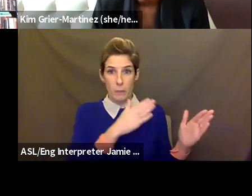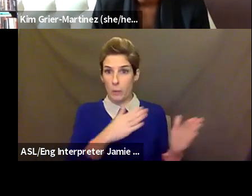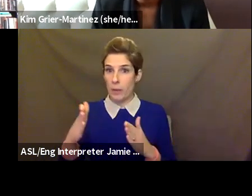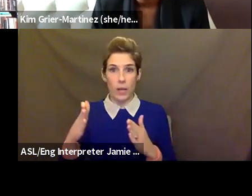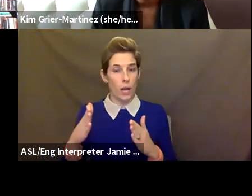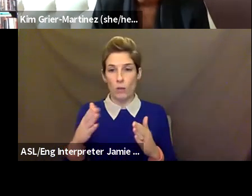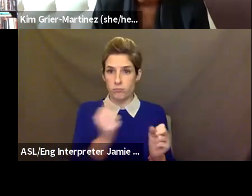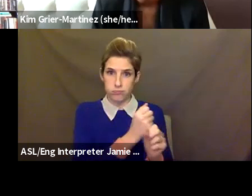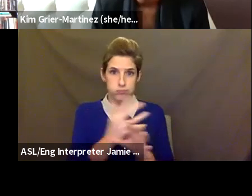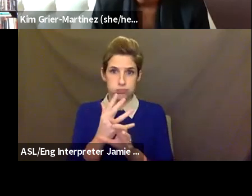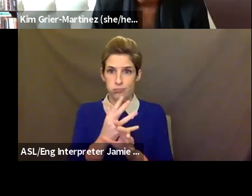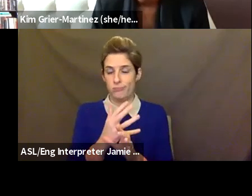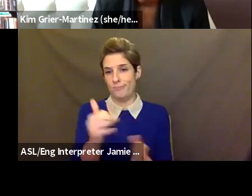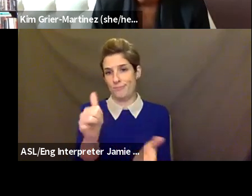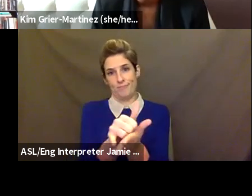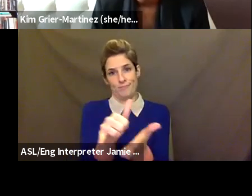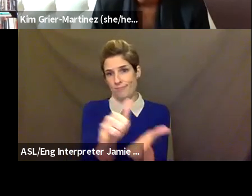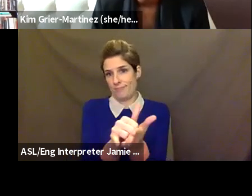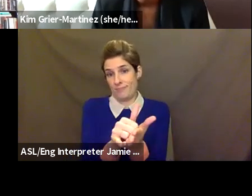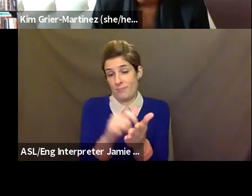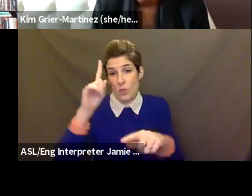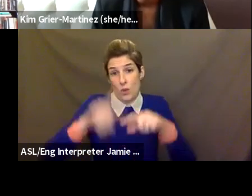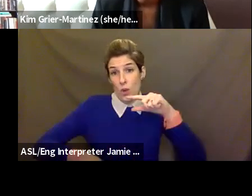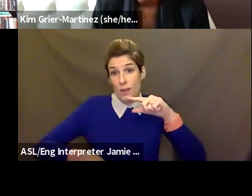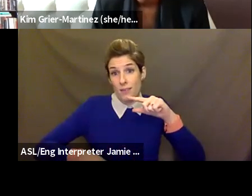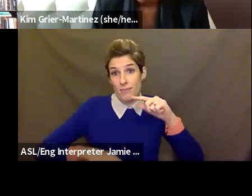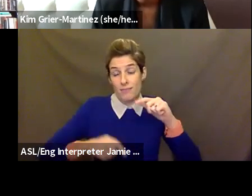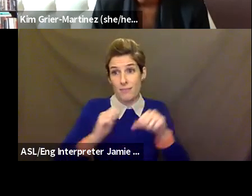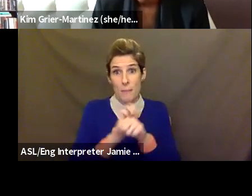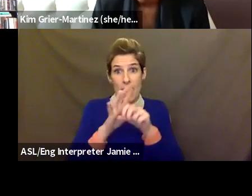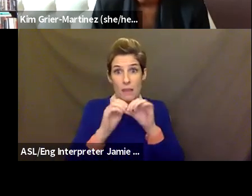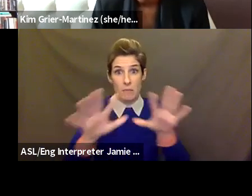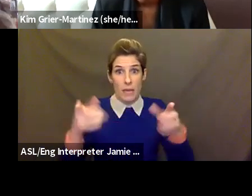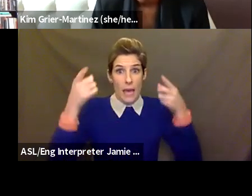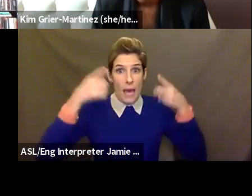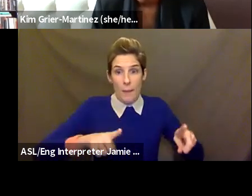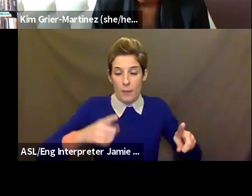for it. Just to keep it real. You know, organizations have